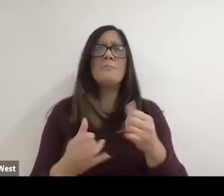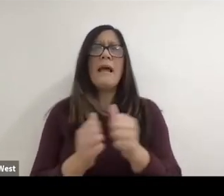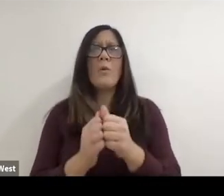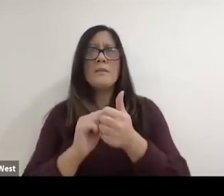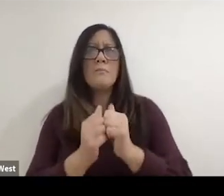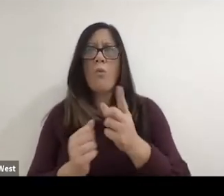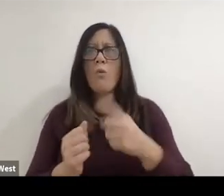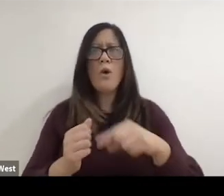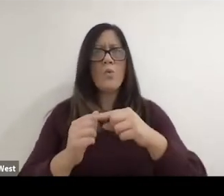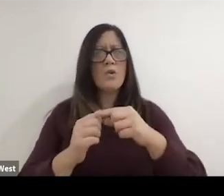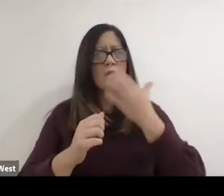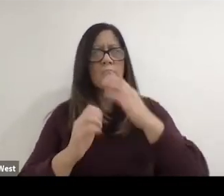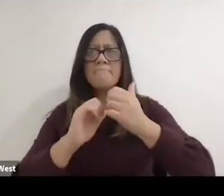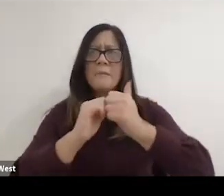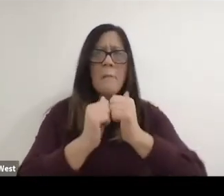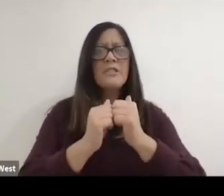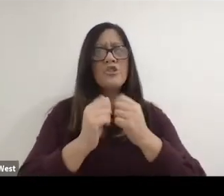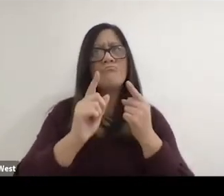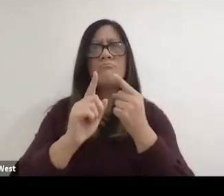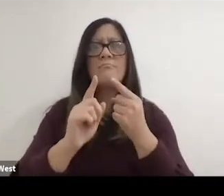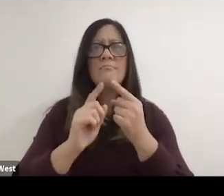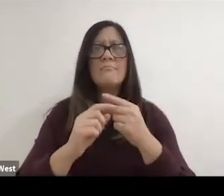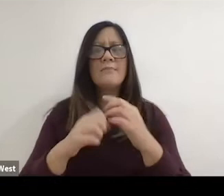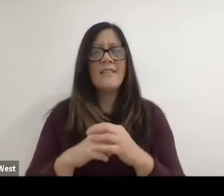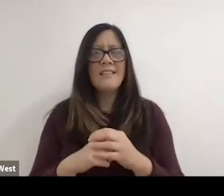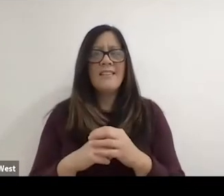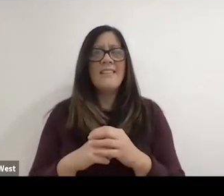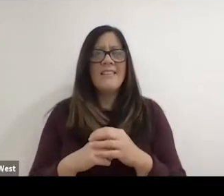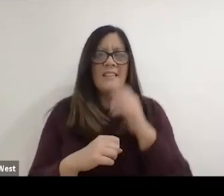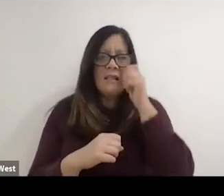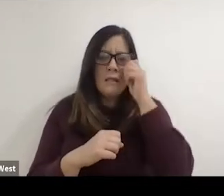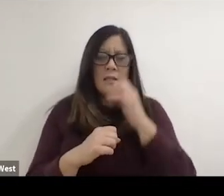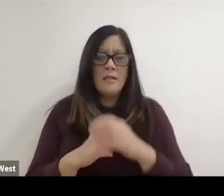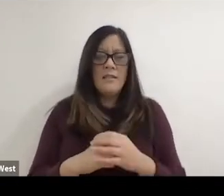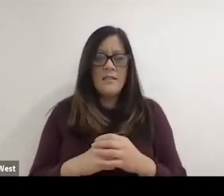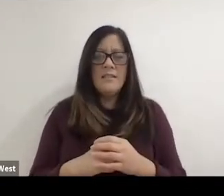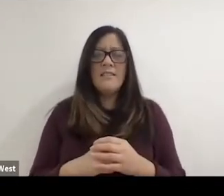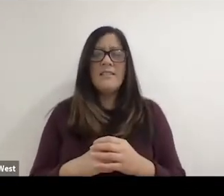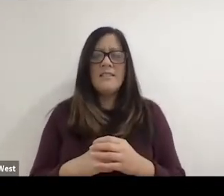We were playing sport. And so I got involved. I had a lot of arguments with